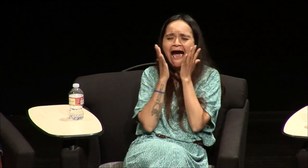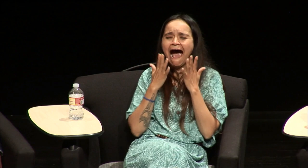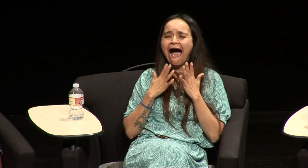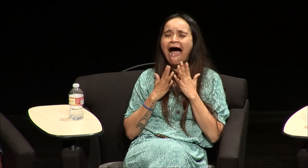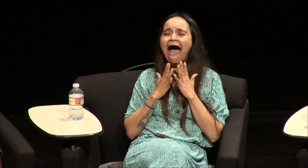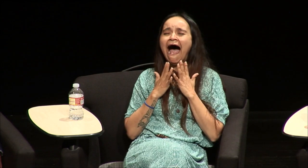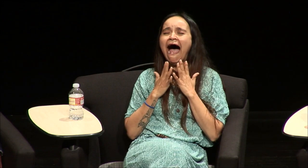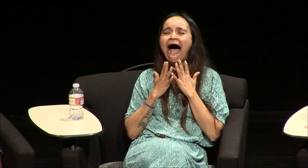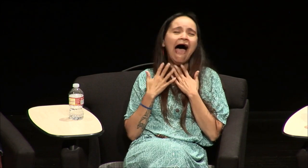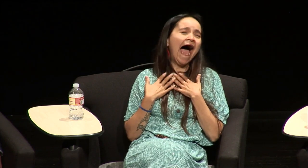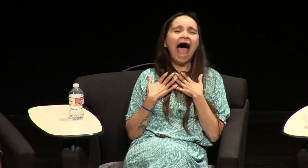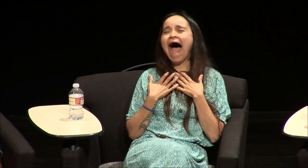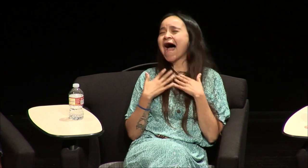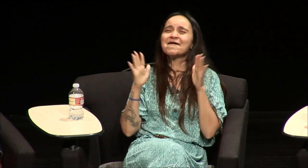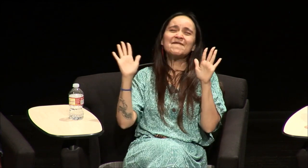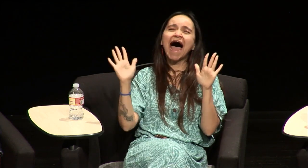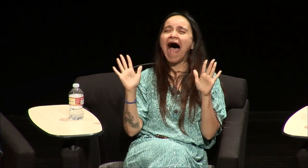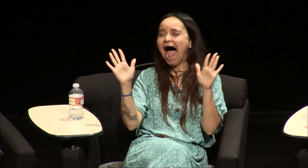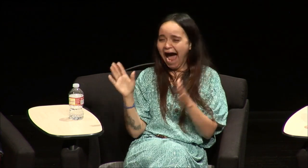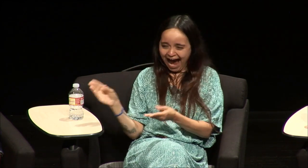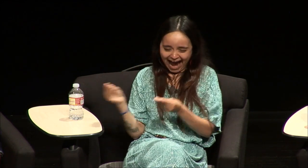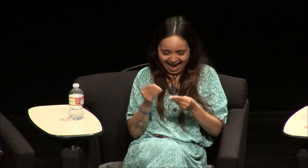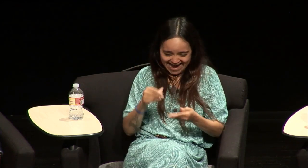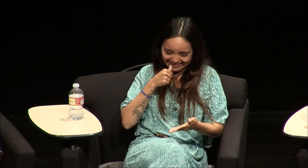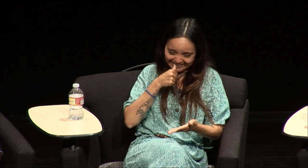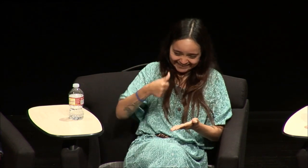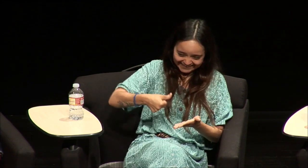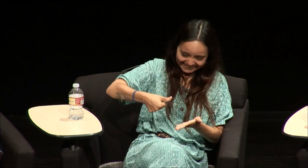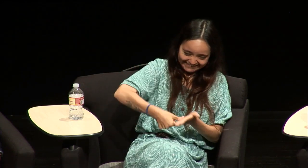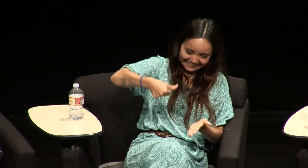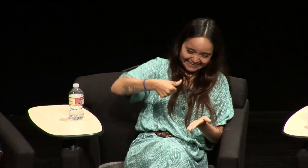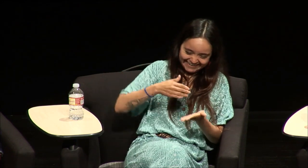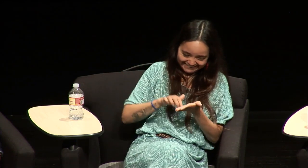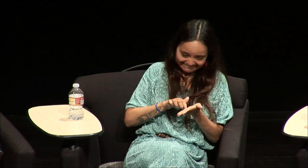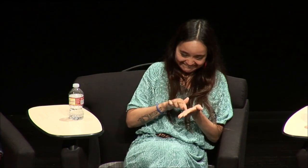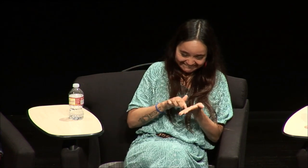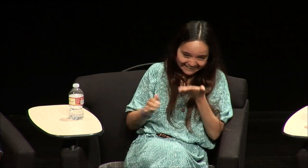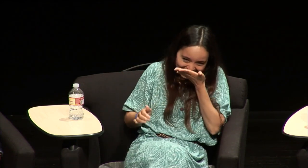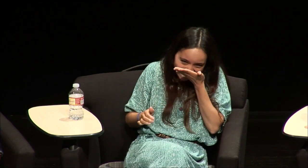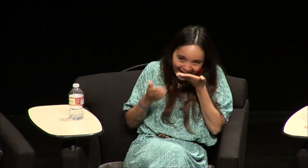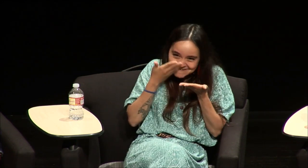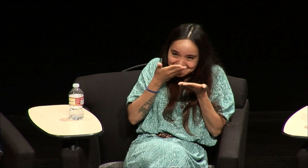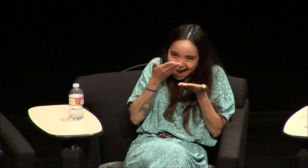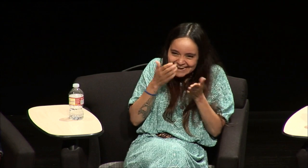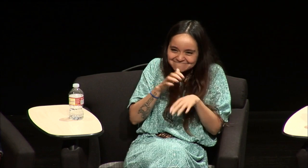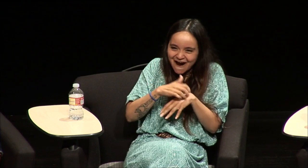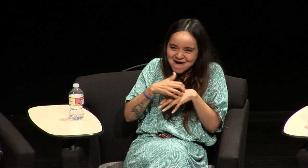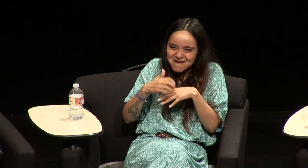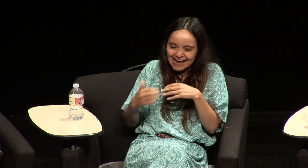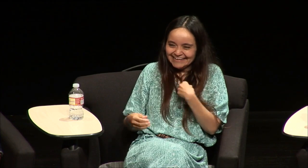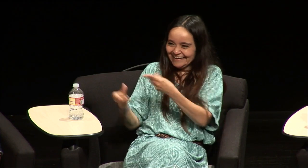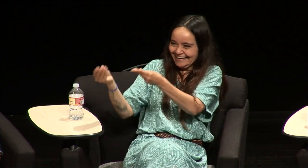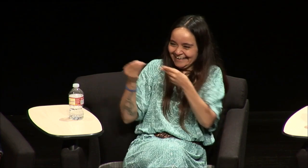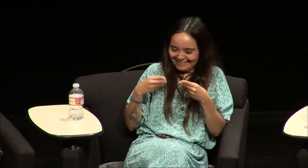therapist and all the people in the audience they're freaking out oh my goodness it was wonderful and they put a stamp on a scratch-and-sniff and we